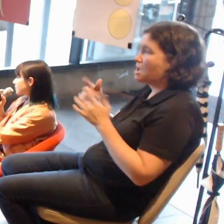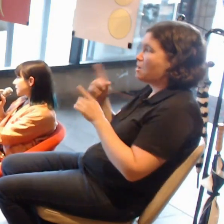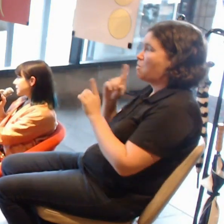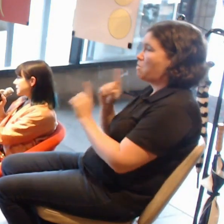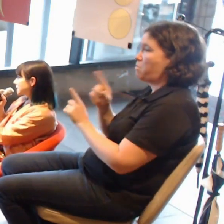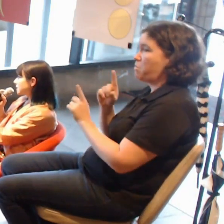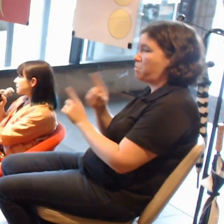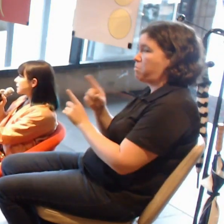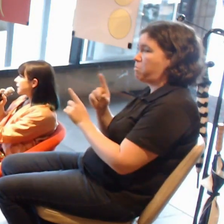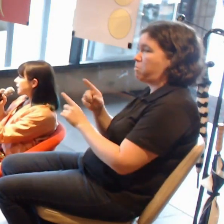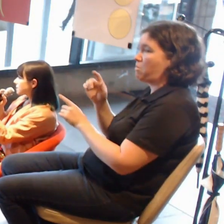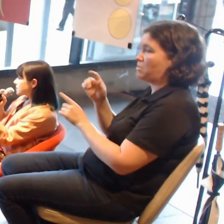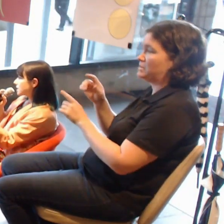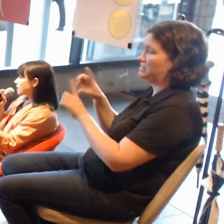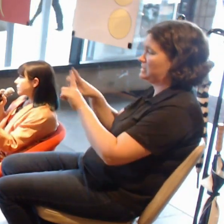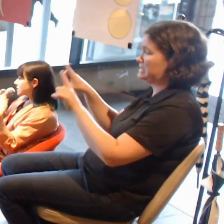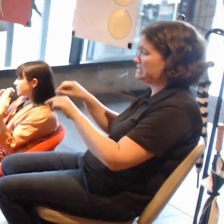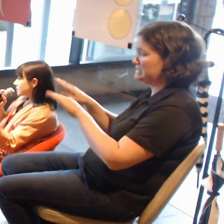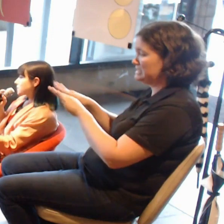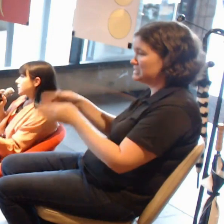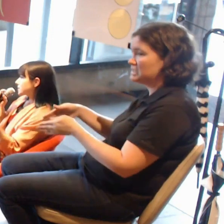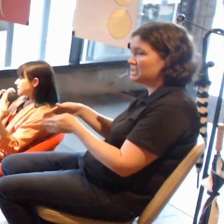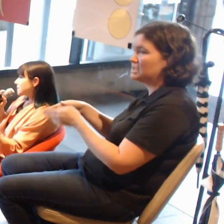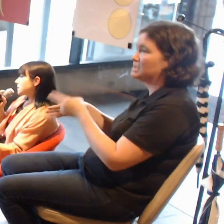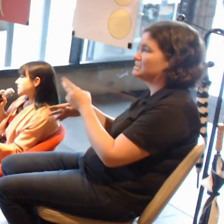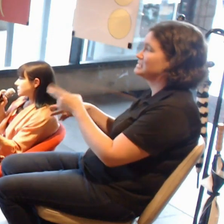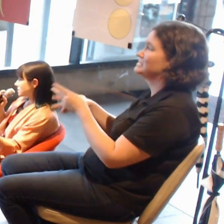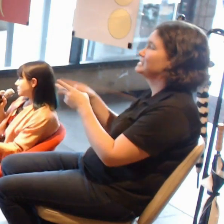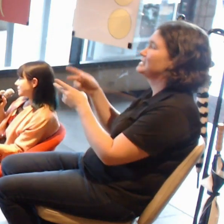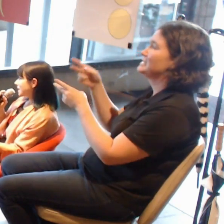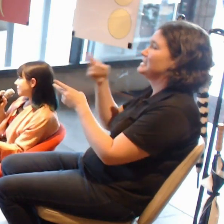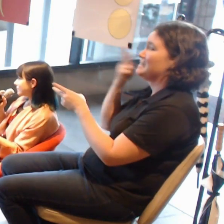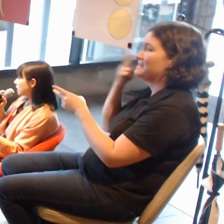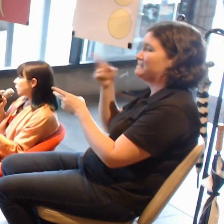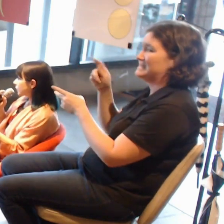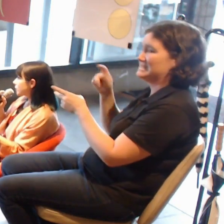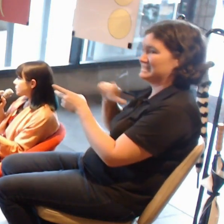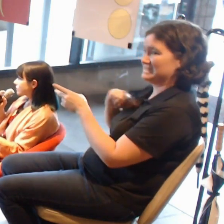visitor experience team members alert you to the fact